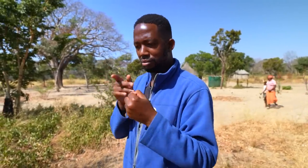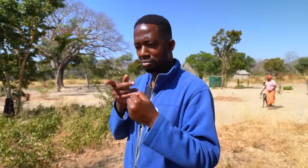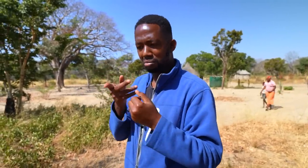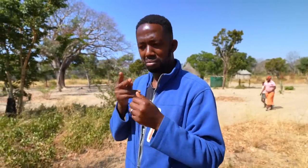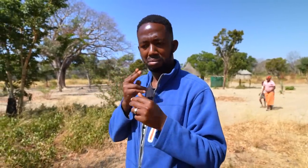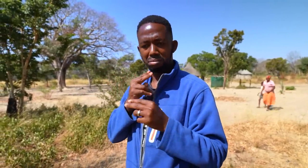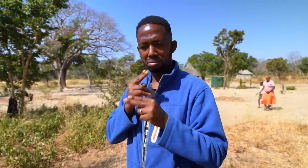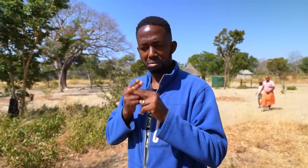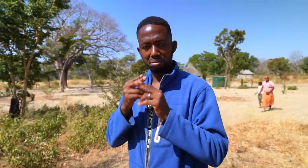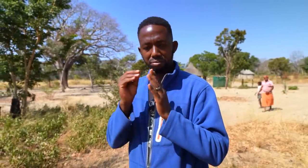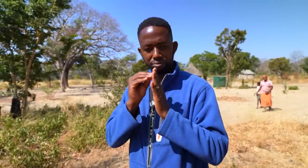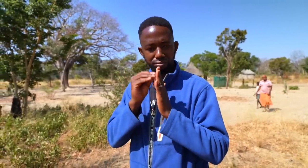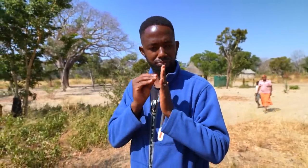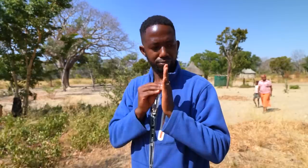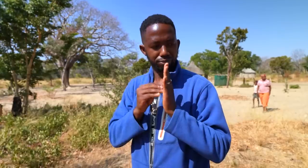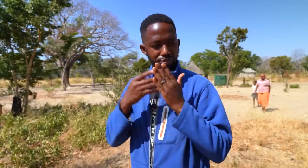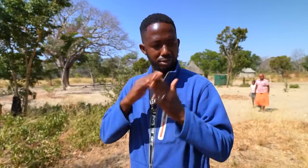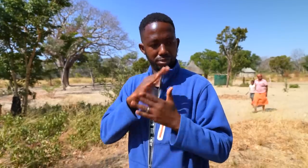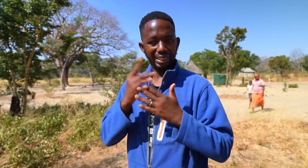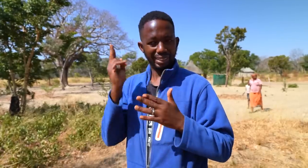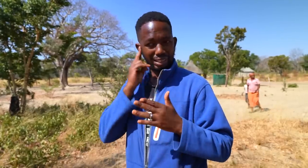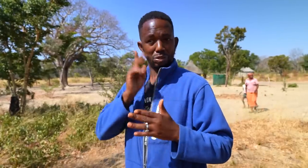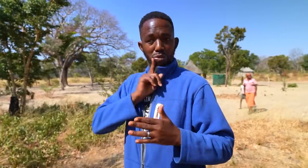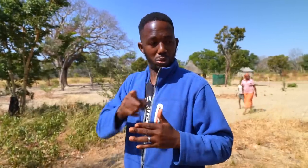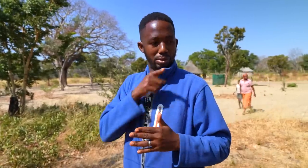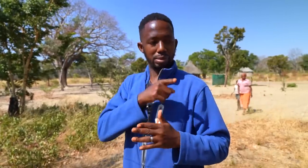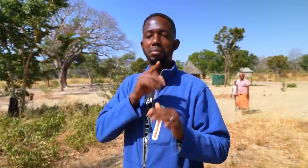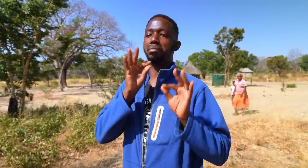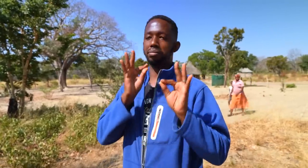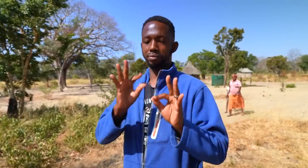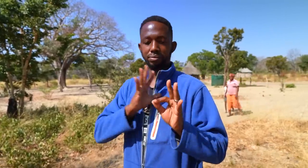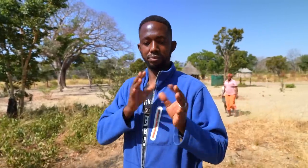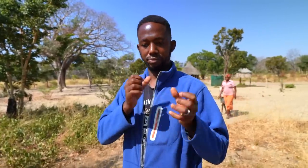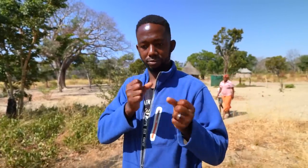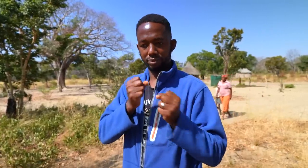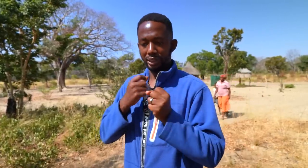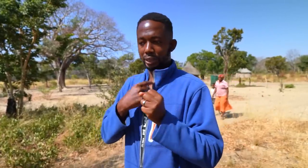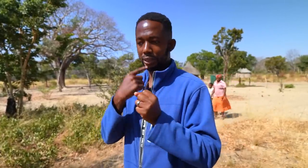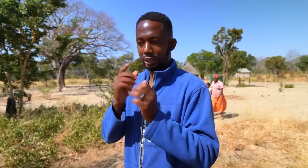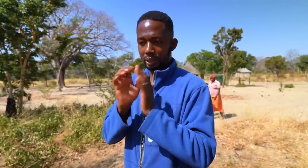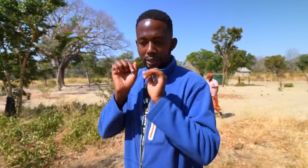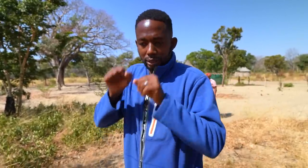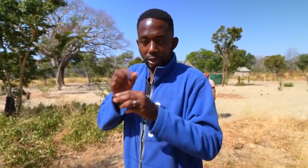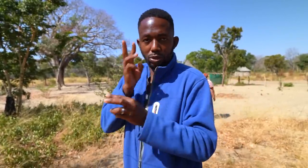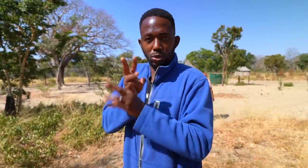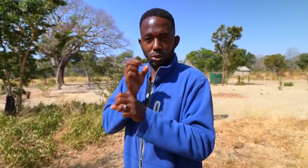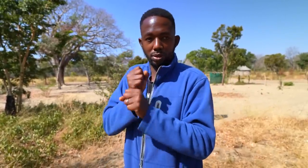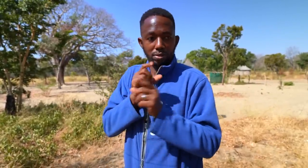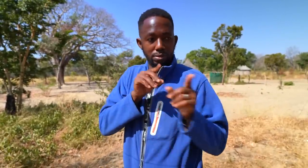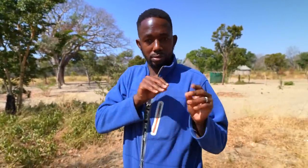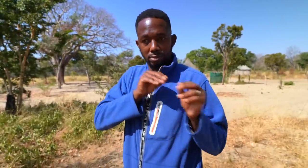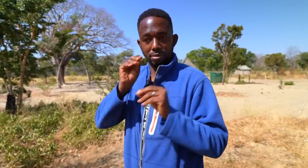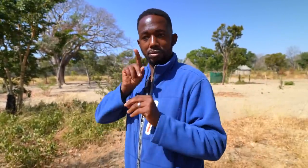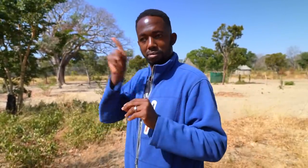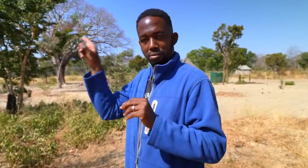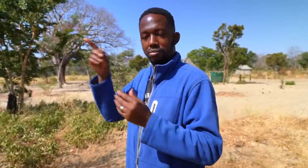After we confirmed that she was indeed Deaf, we asked her parents for permission to take her